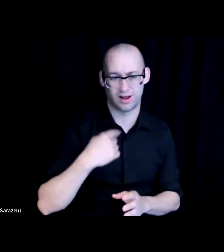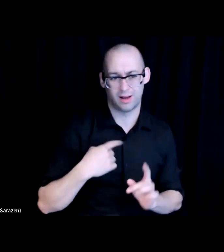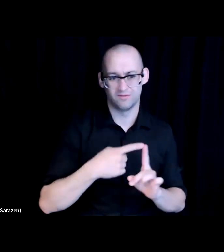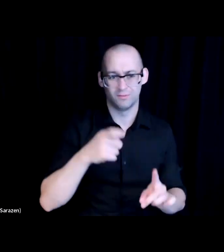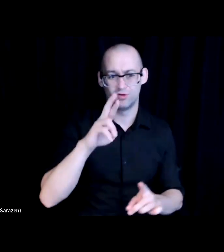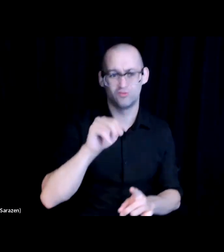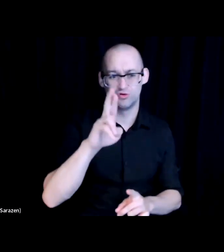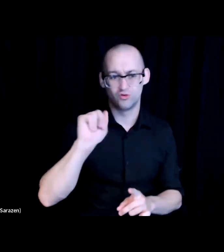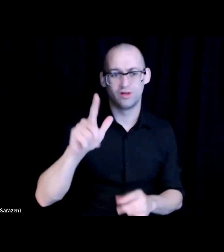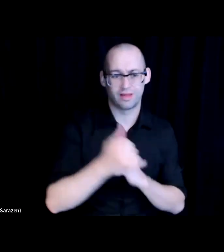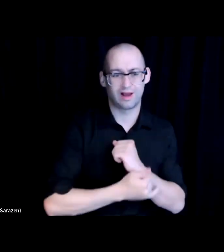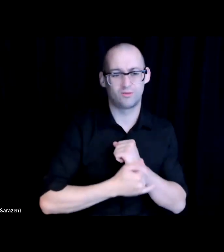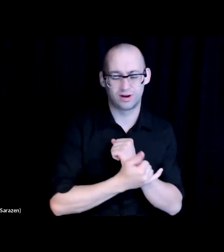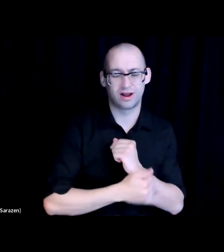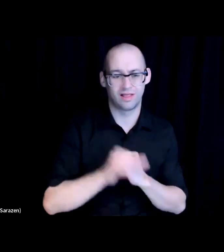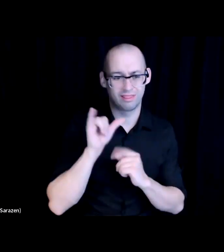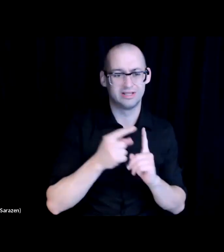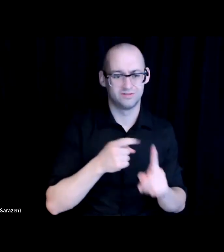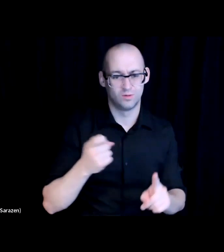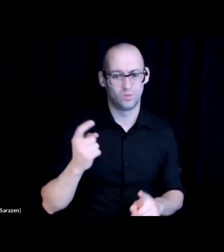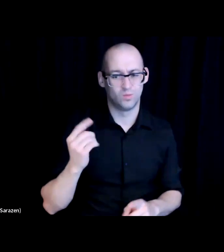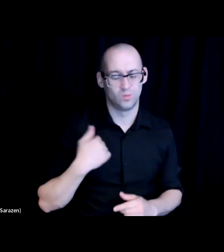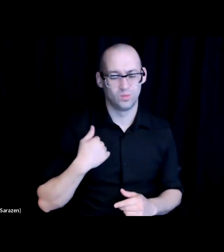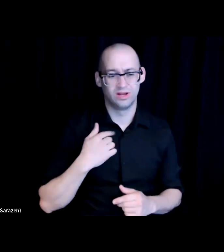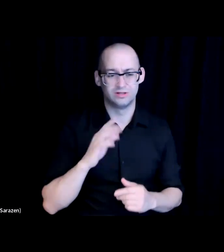It is one of the things that we talked about, and as a past economic development director